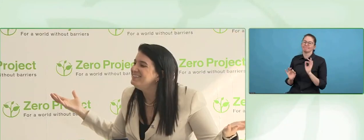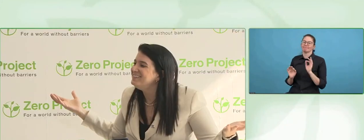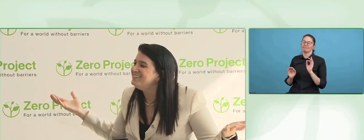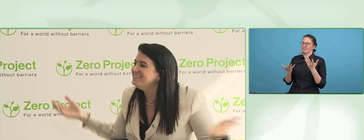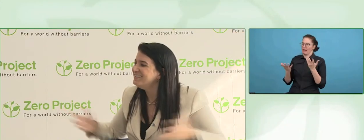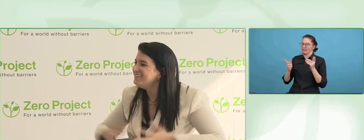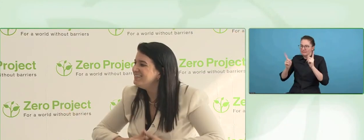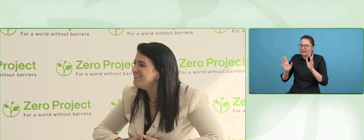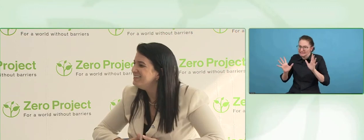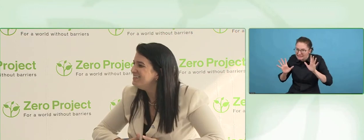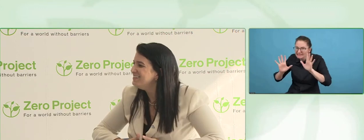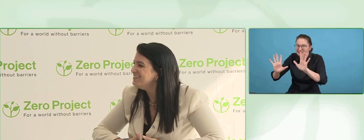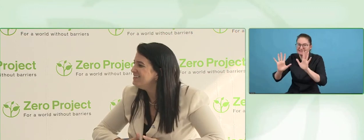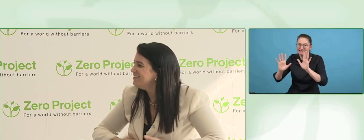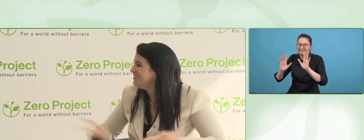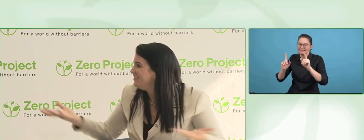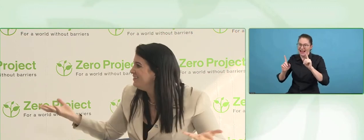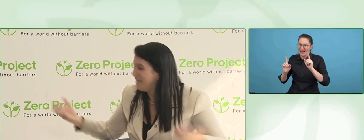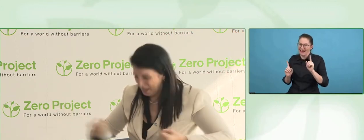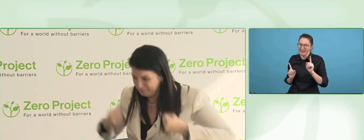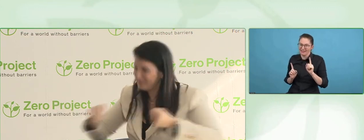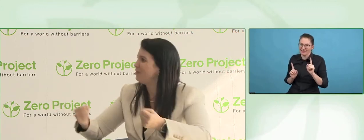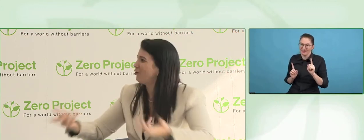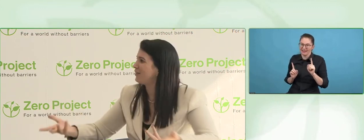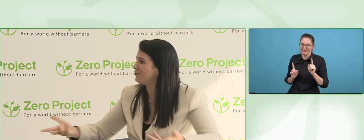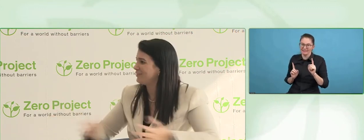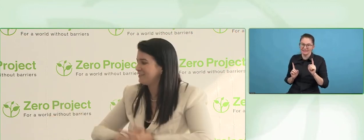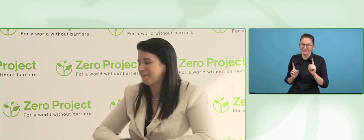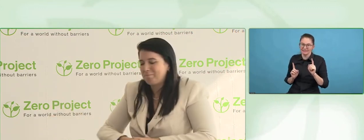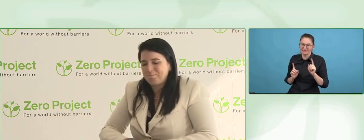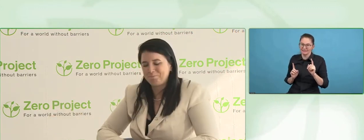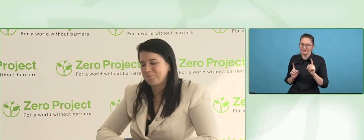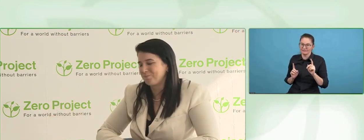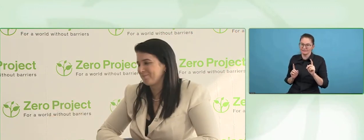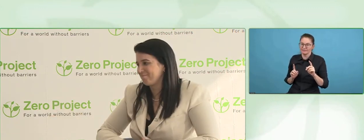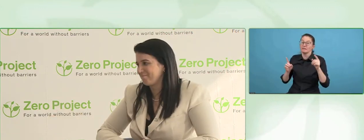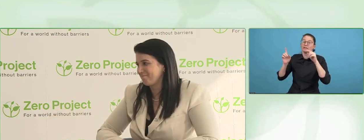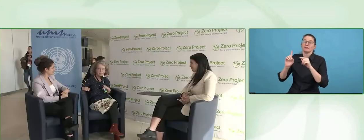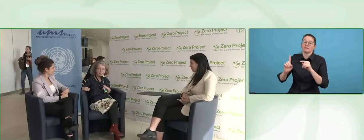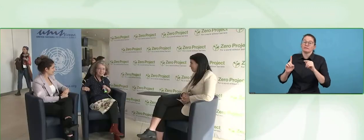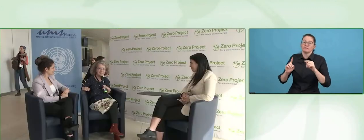understand, we have to. We have to do if we want to be there. Yes.